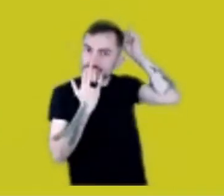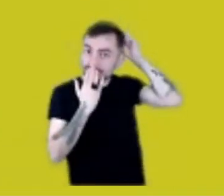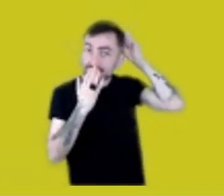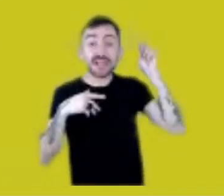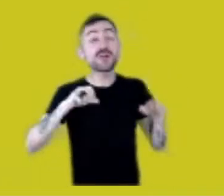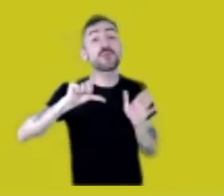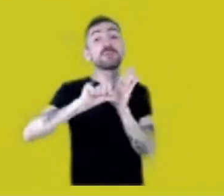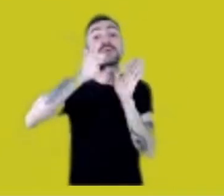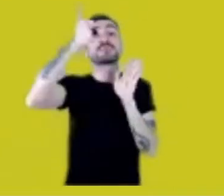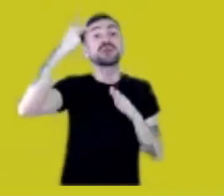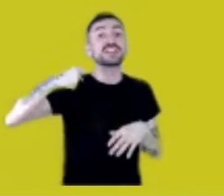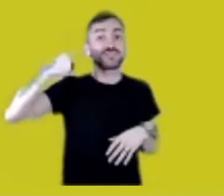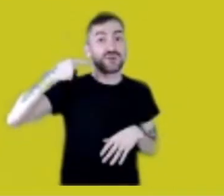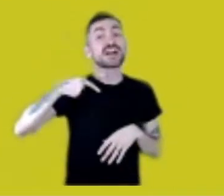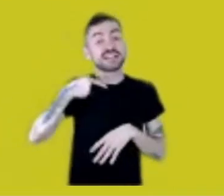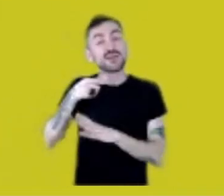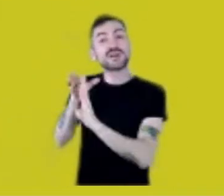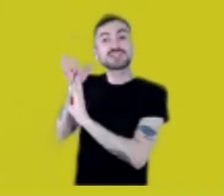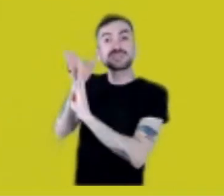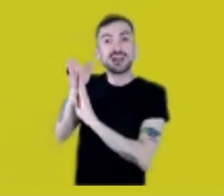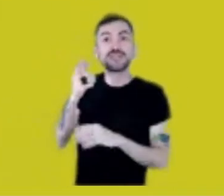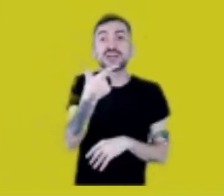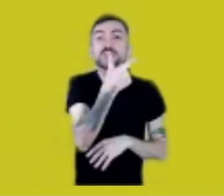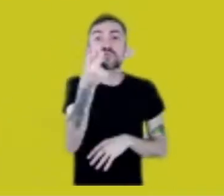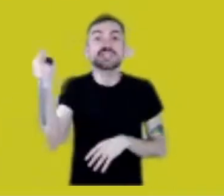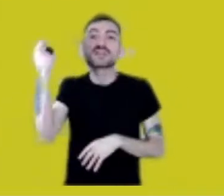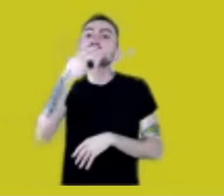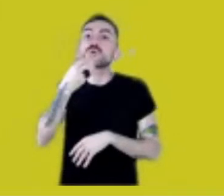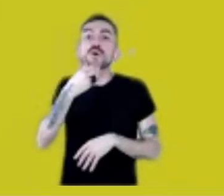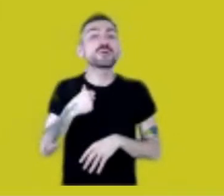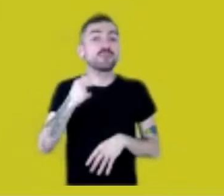200 male leaders and me the only woman, I was 21 and I thought,